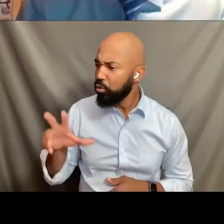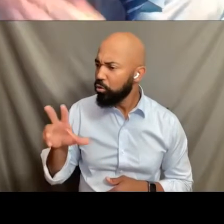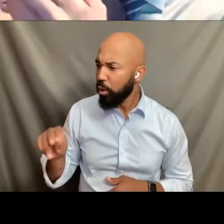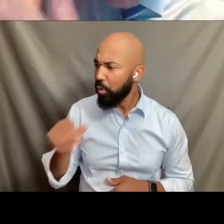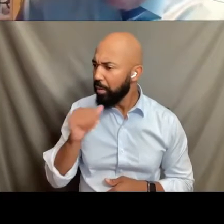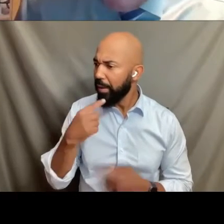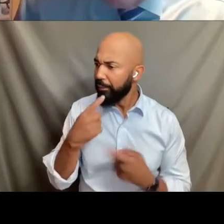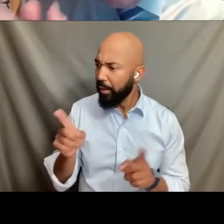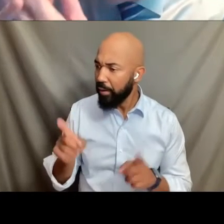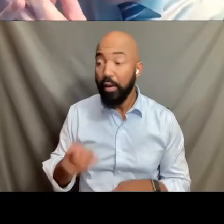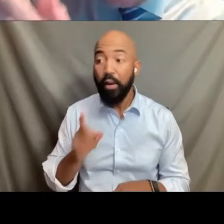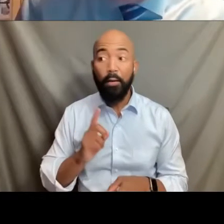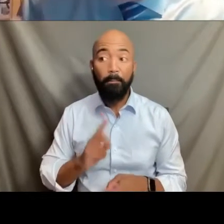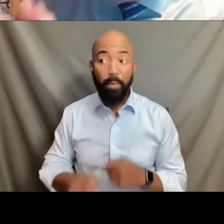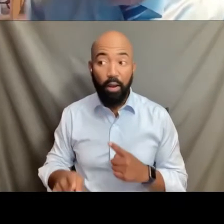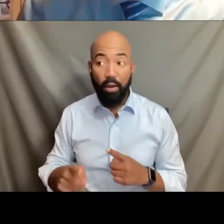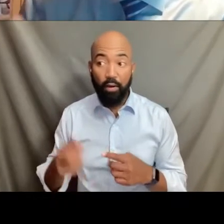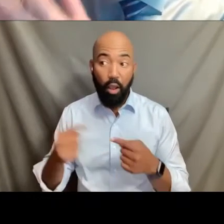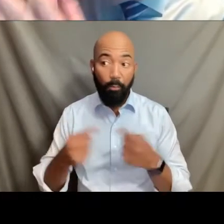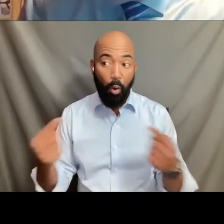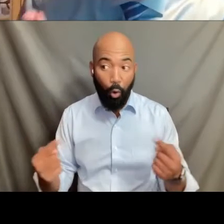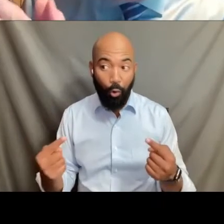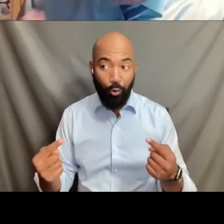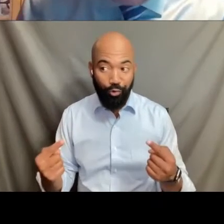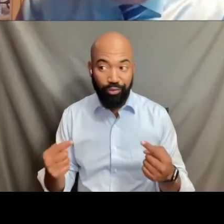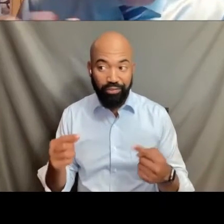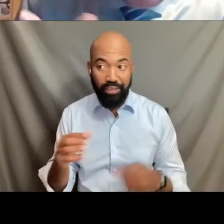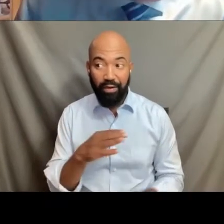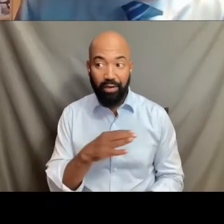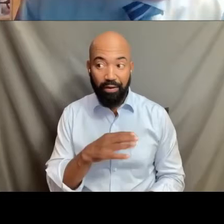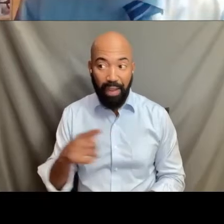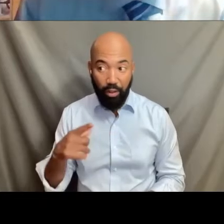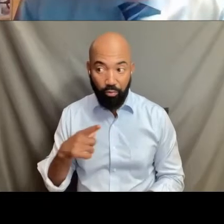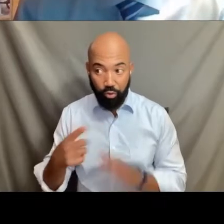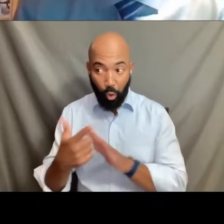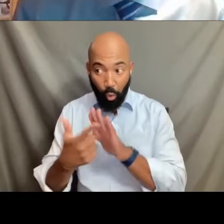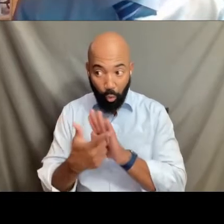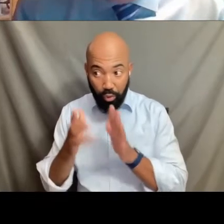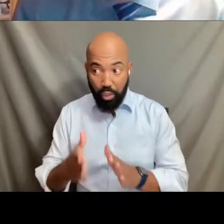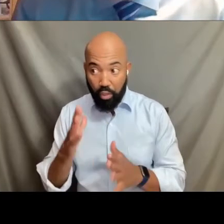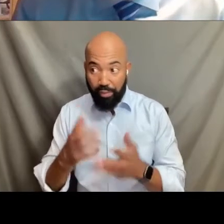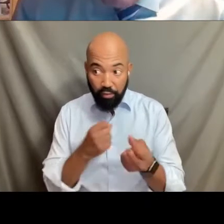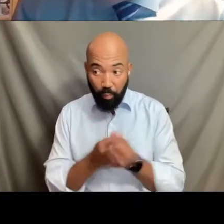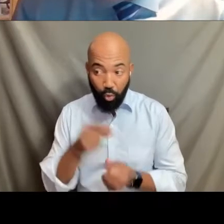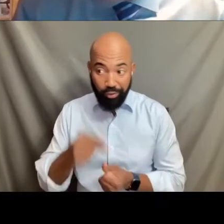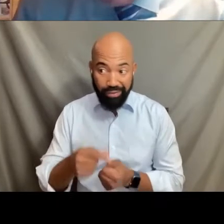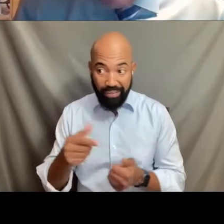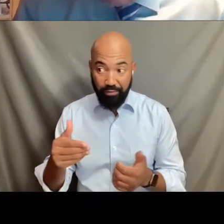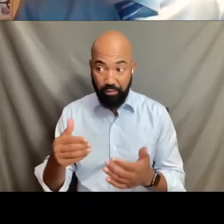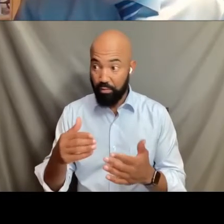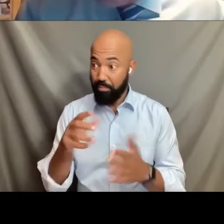again are supporting this good and important new piece of policy in Madison,